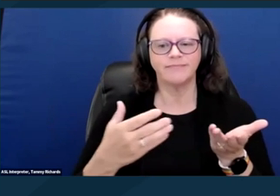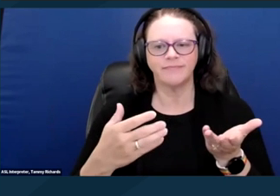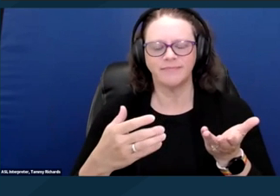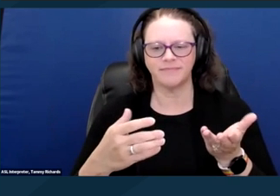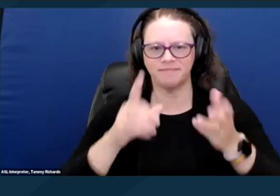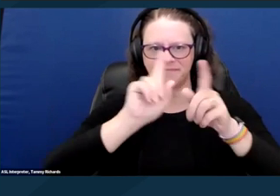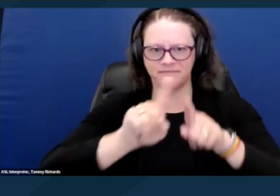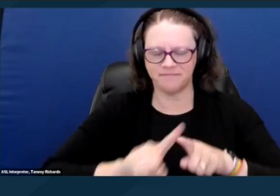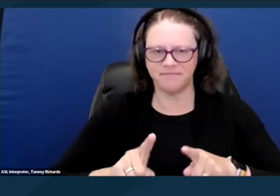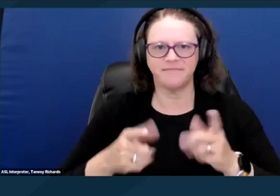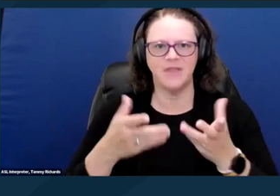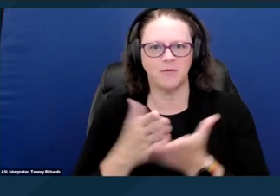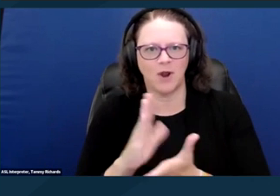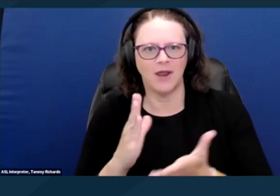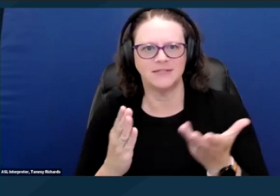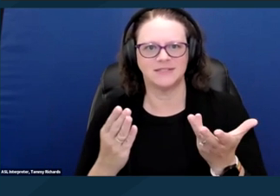And I apologize for being off camera today.